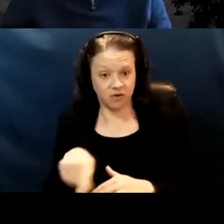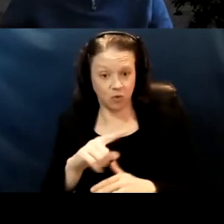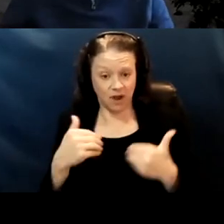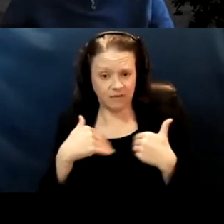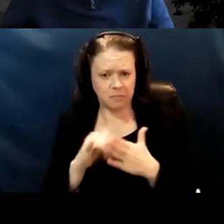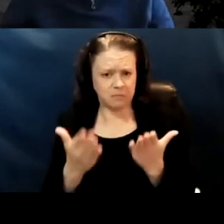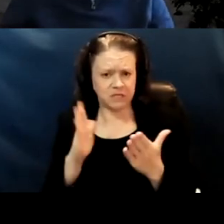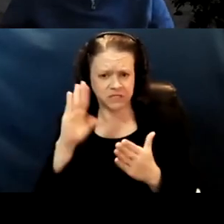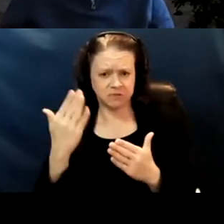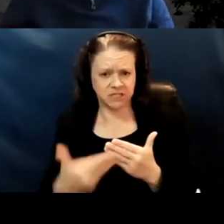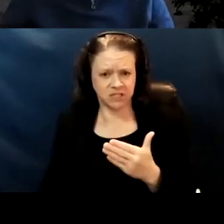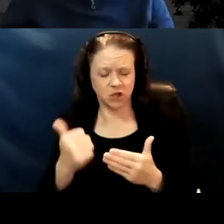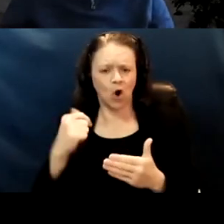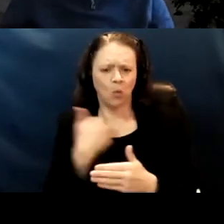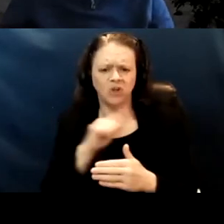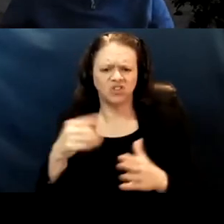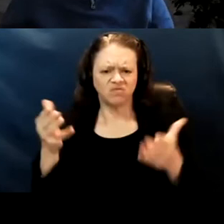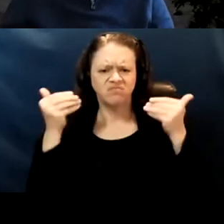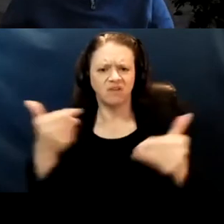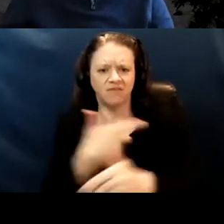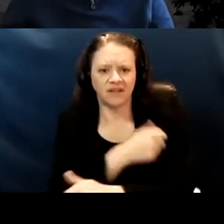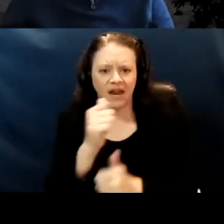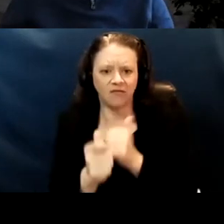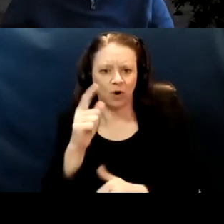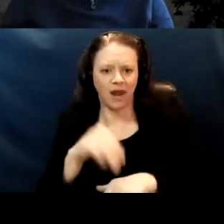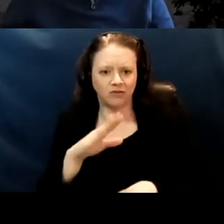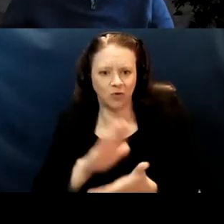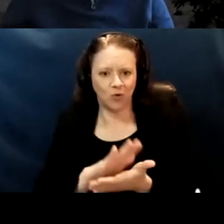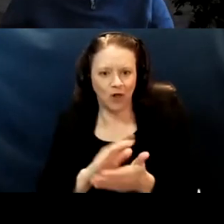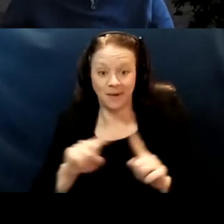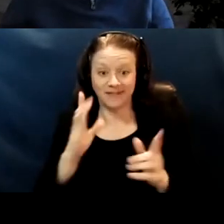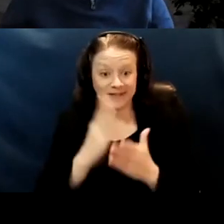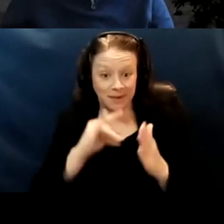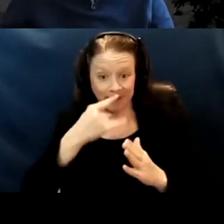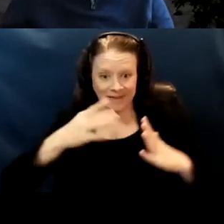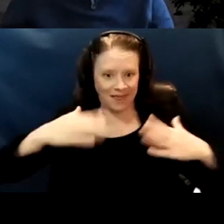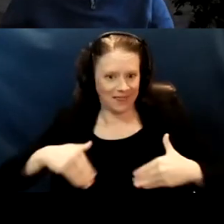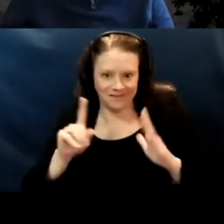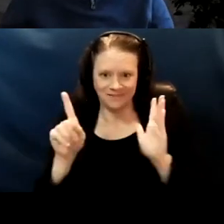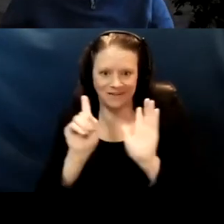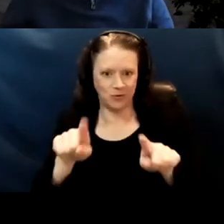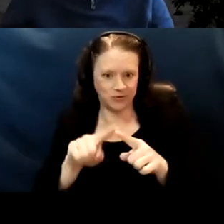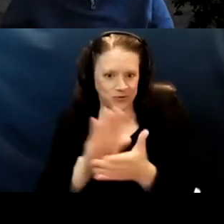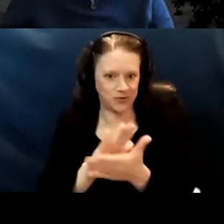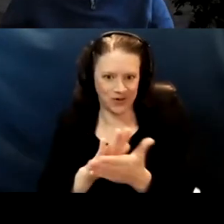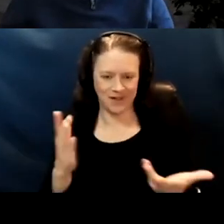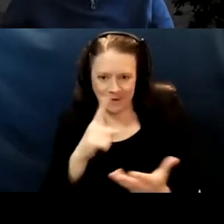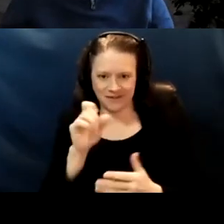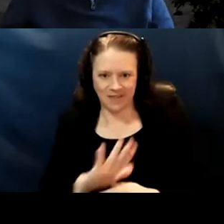What does vaccinate everyone when they're at school? But there are some kids who are not at school yet because their immune systems are,